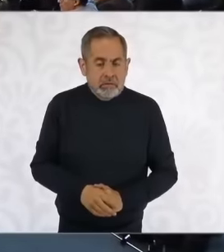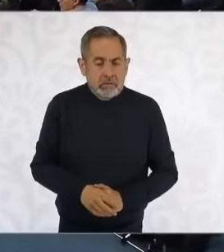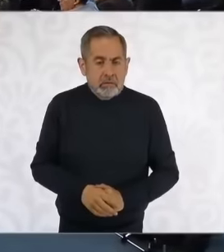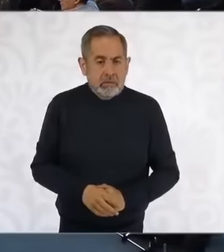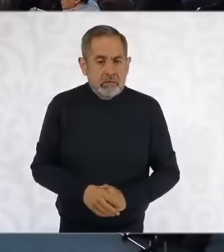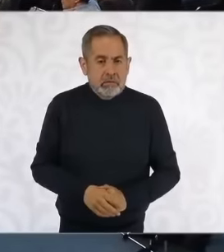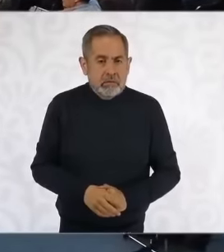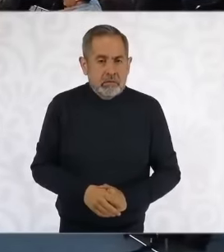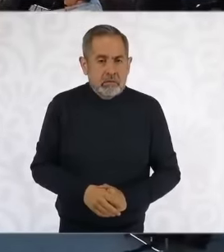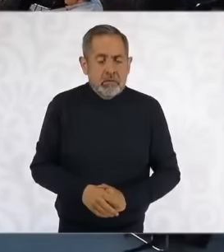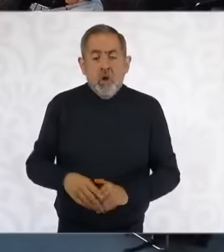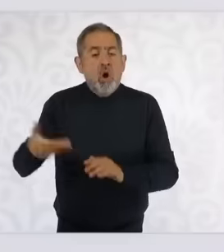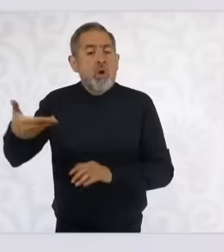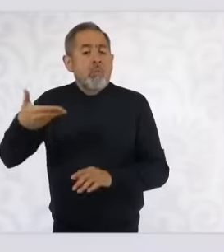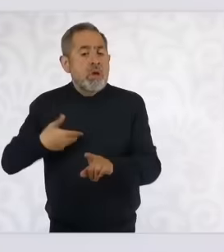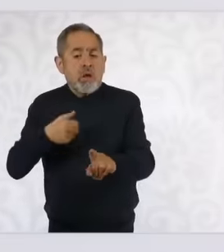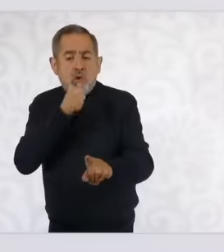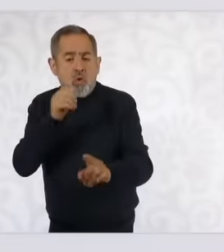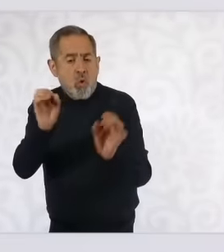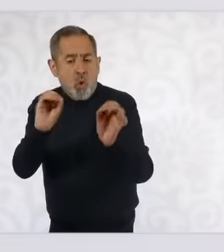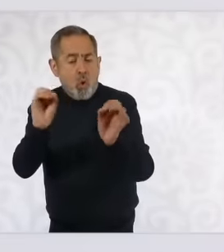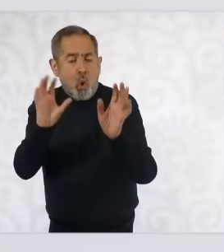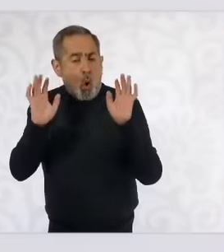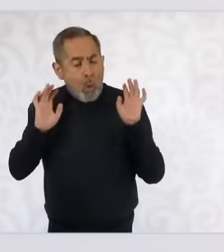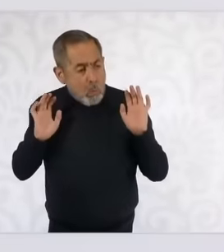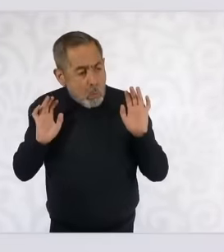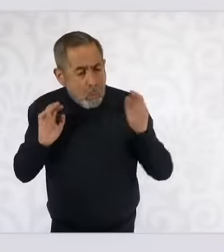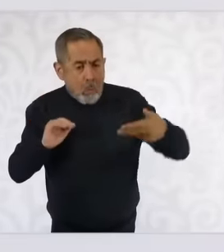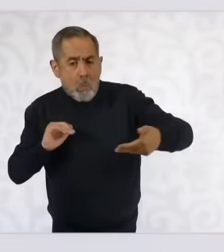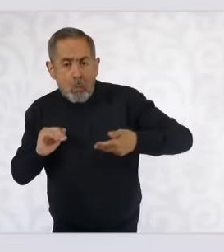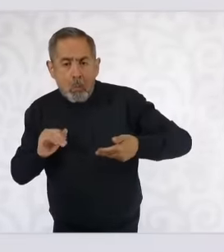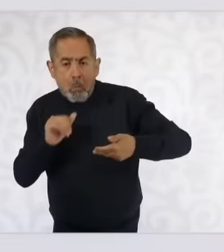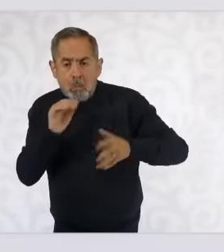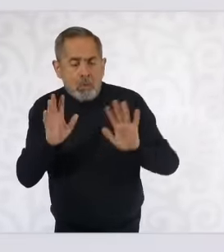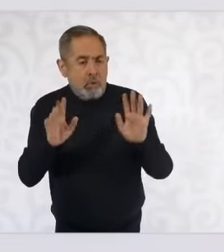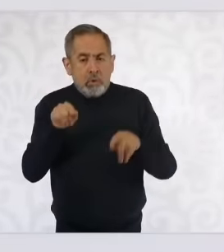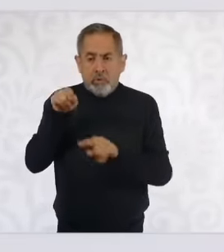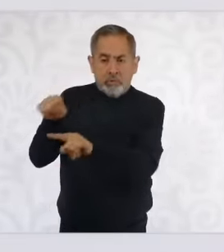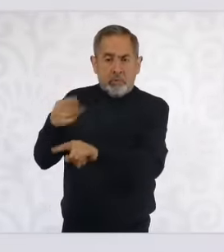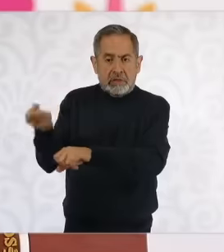they haven't asked me until now, so the secretary of the interior has